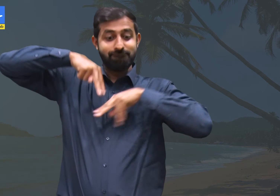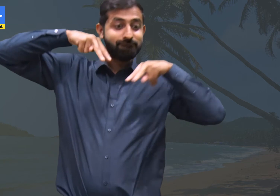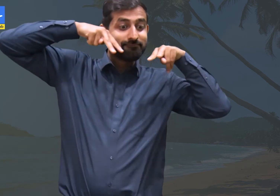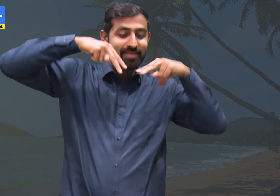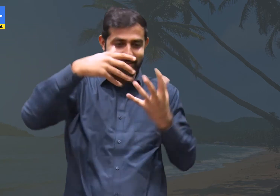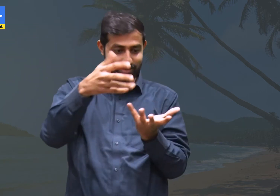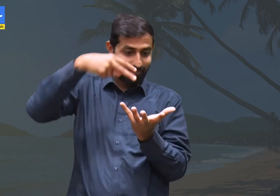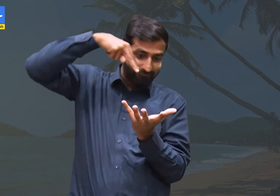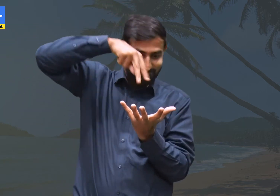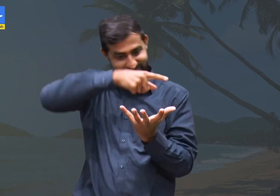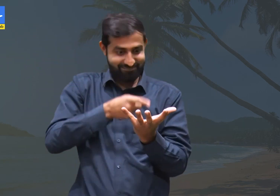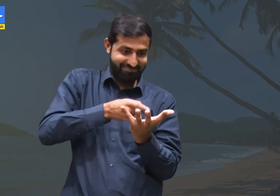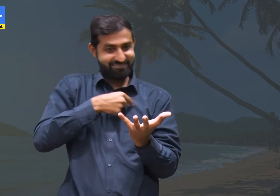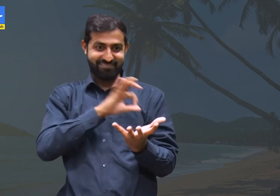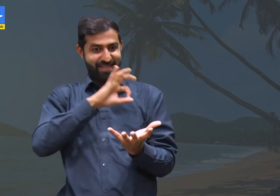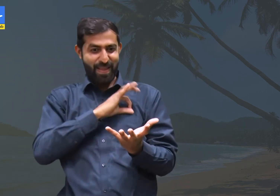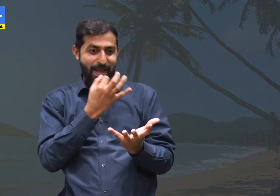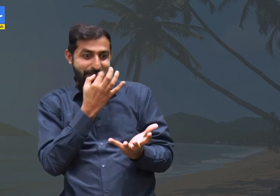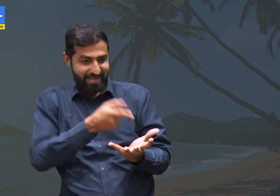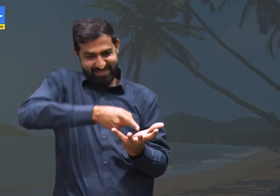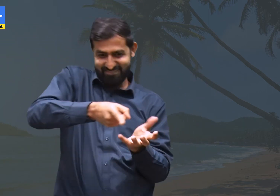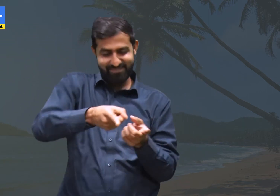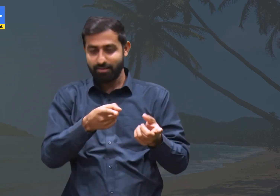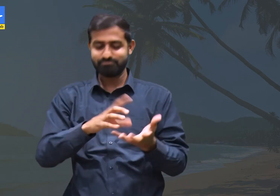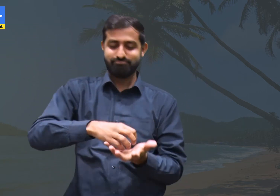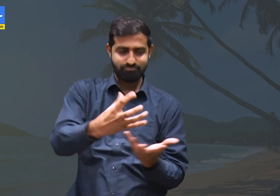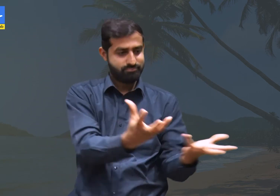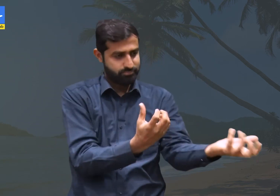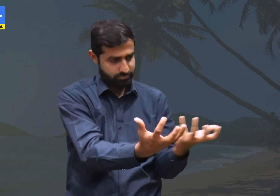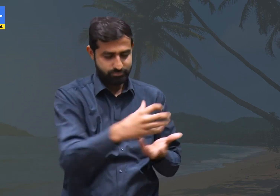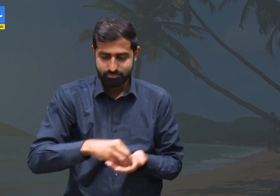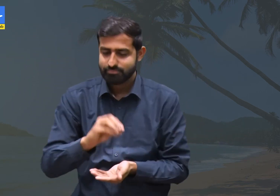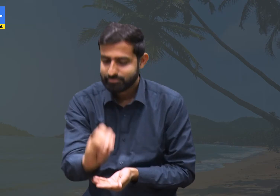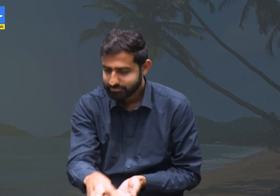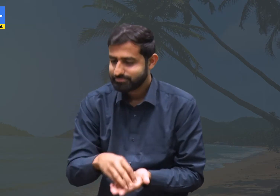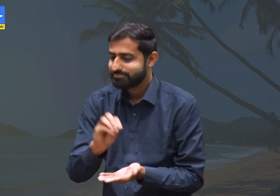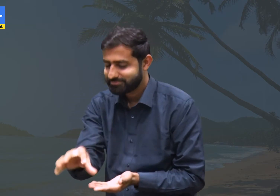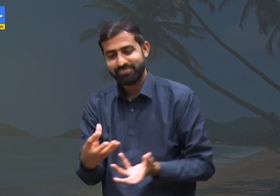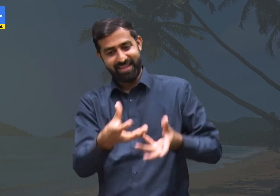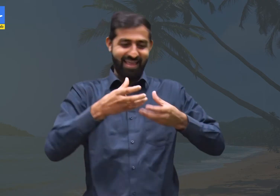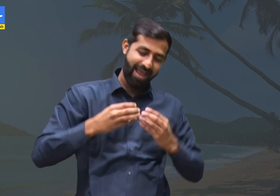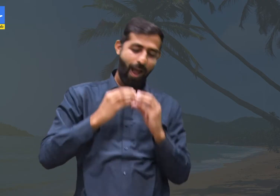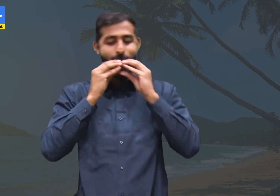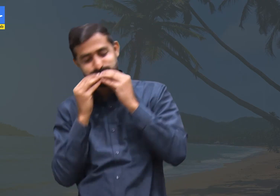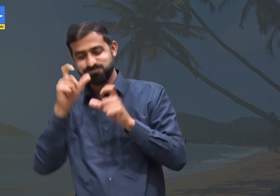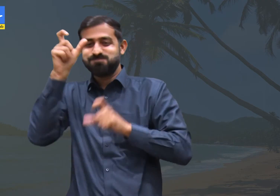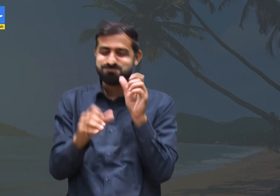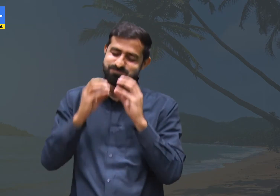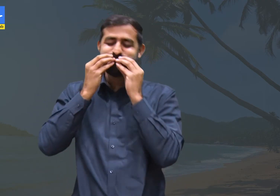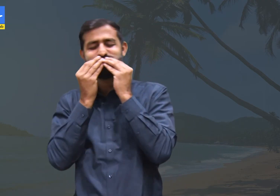We would climb the bench and peep into the basket somehow. We would select the bread of our choice and the baker would give them to us.